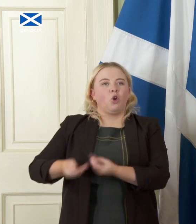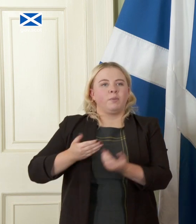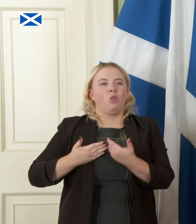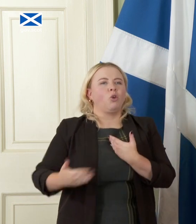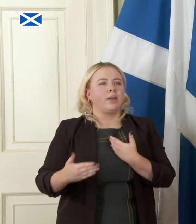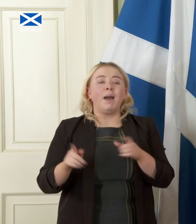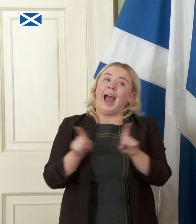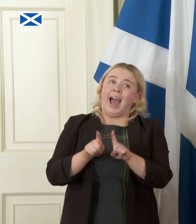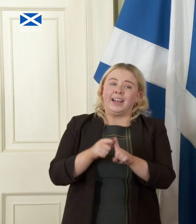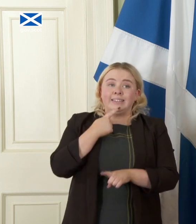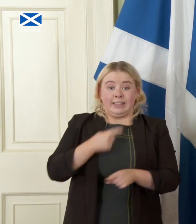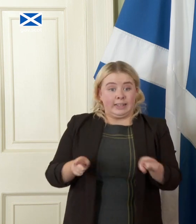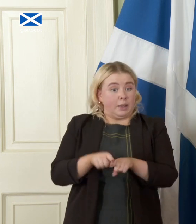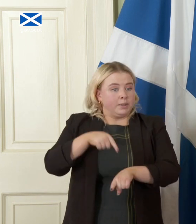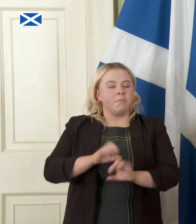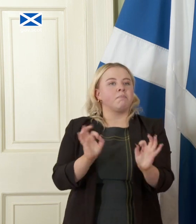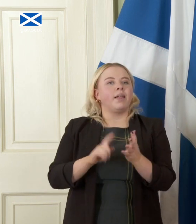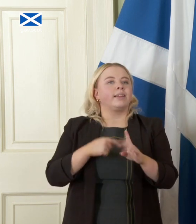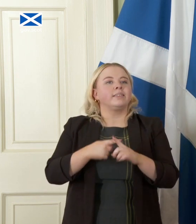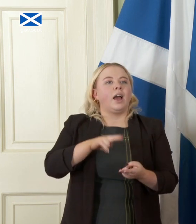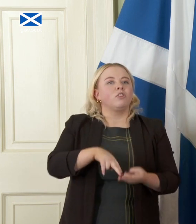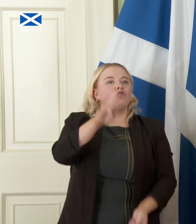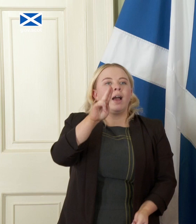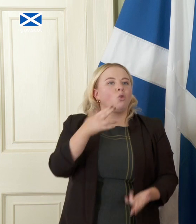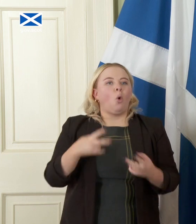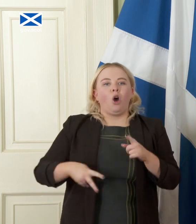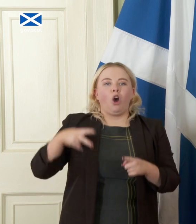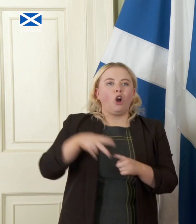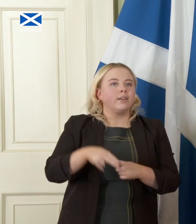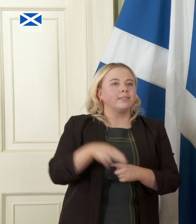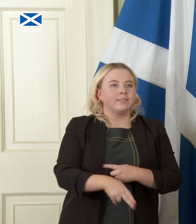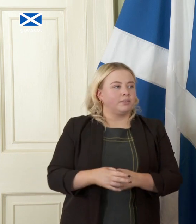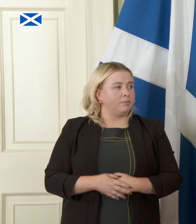there won't be tax rises or spending cuts I'm not trying expensive borrowing well I'm just asking